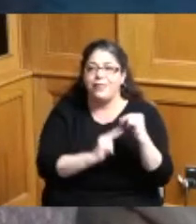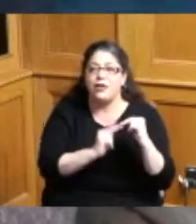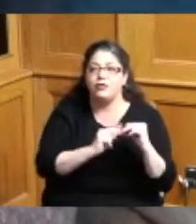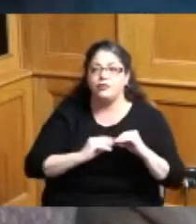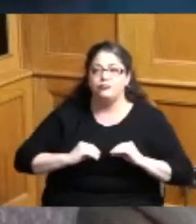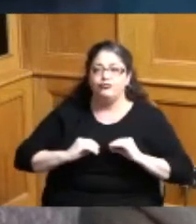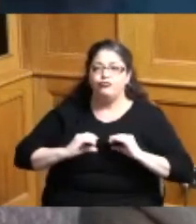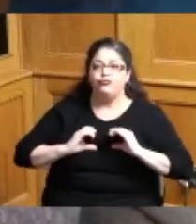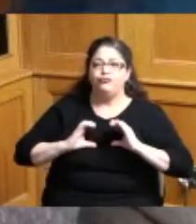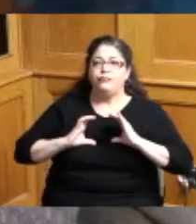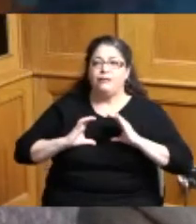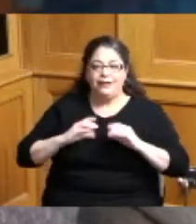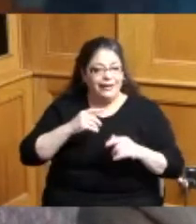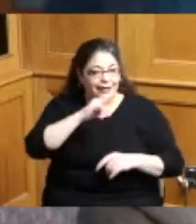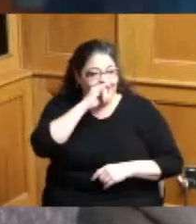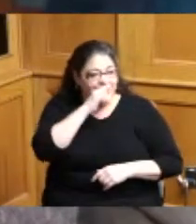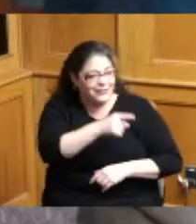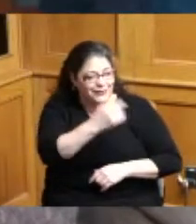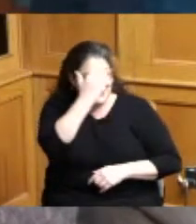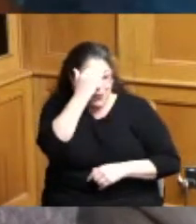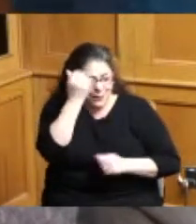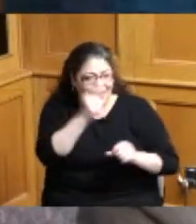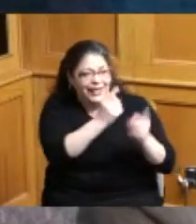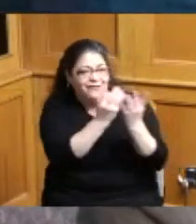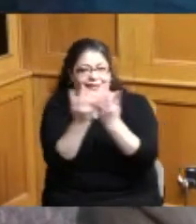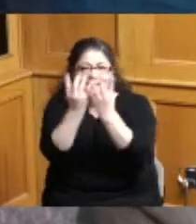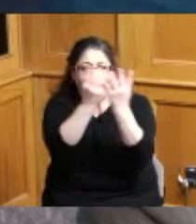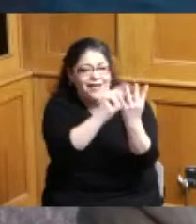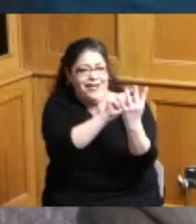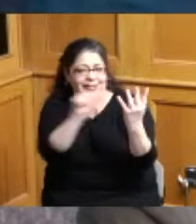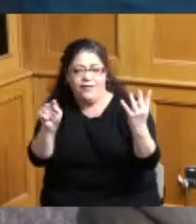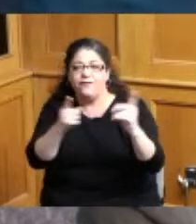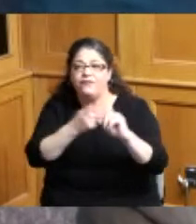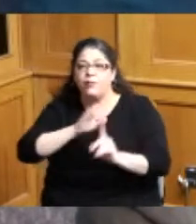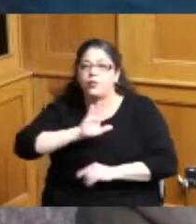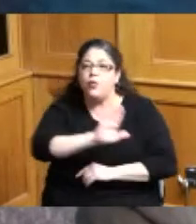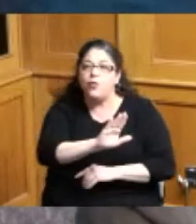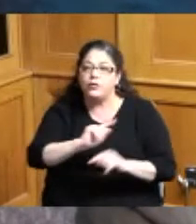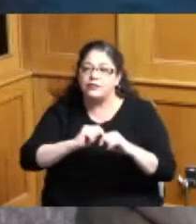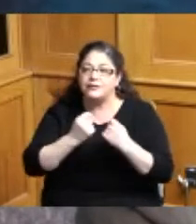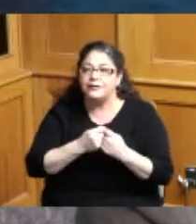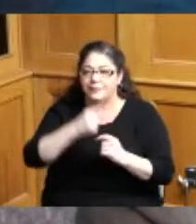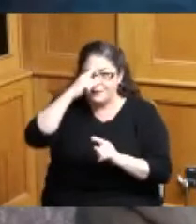and I know you know a lot of these kids Ozzie and they are products of your positive attitude and